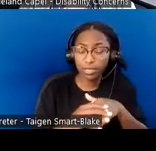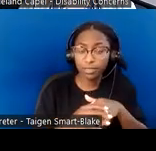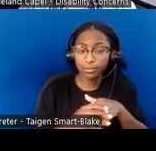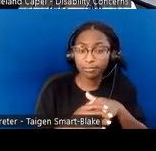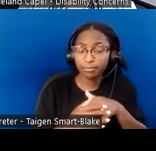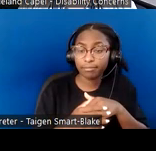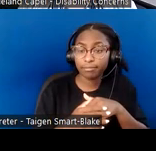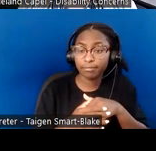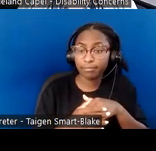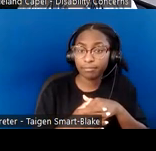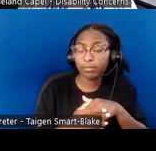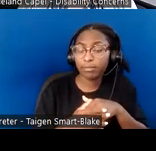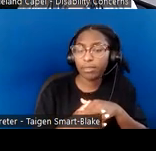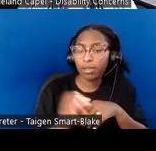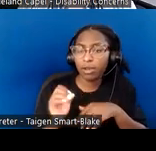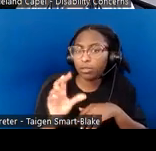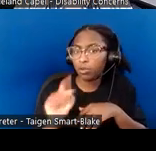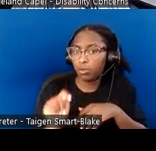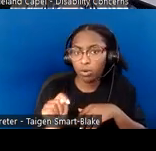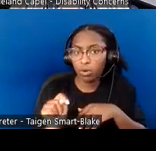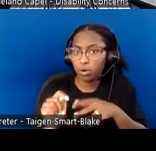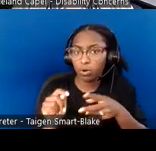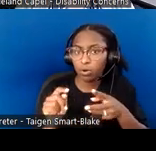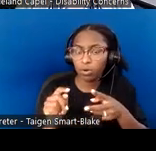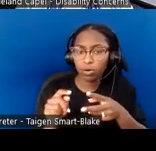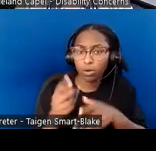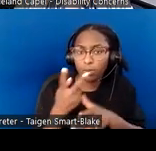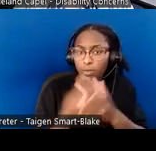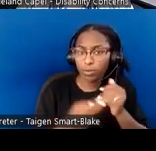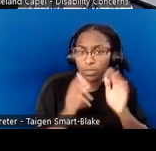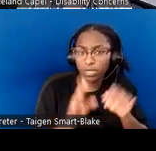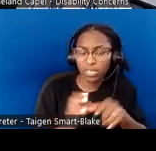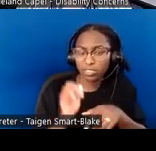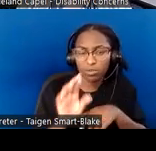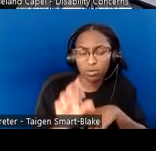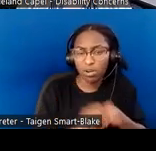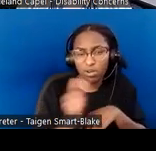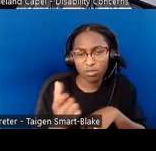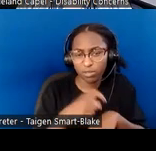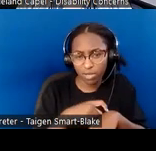on those two Sundays or any other time. There will be lots of great resources for you to incorporate.